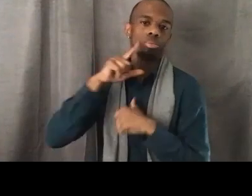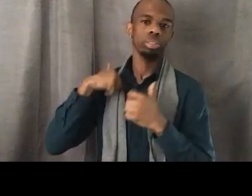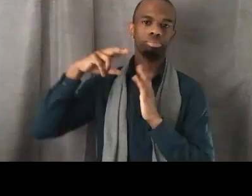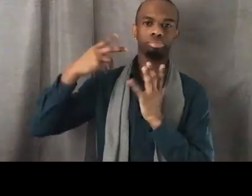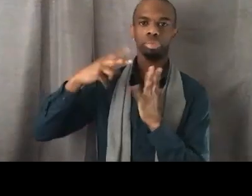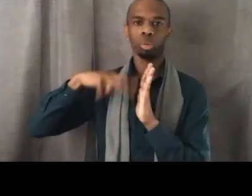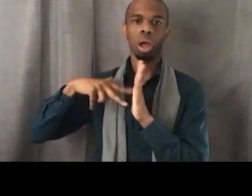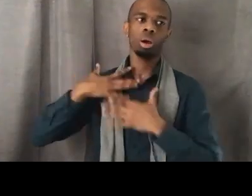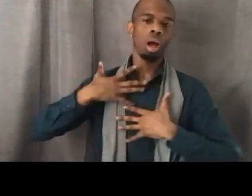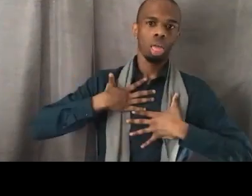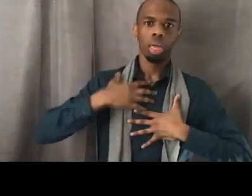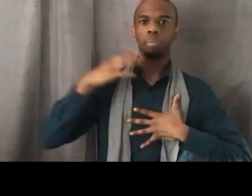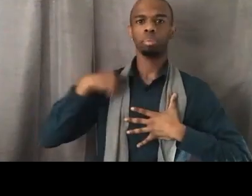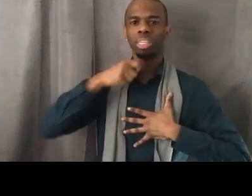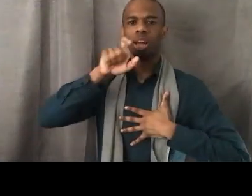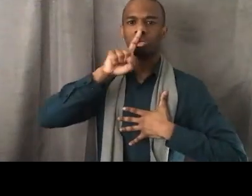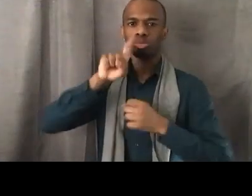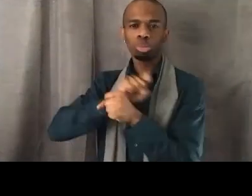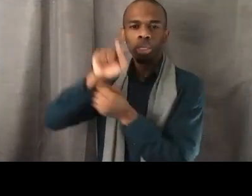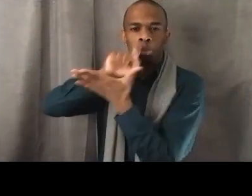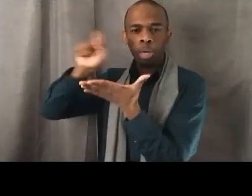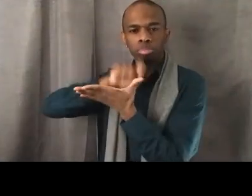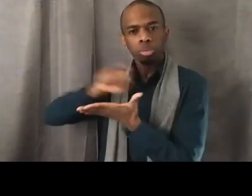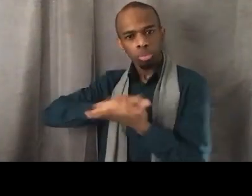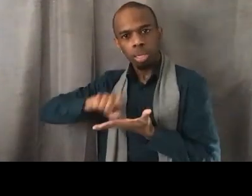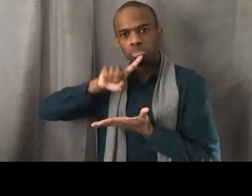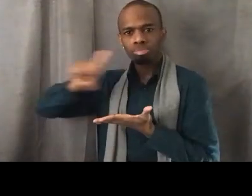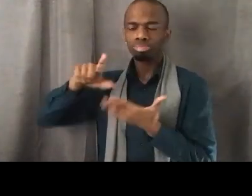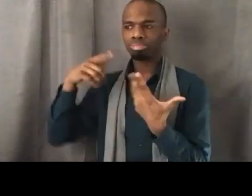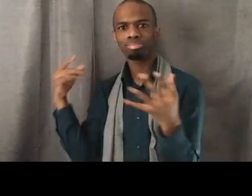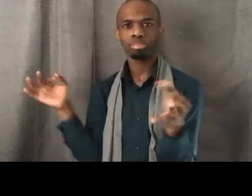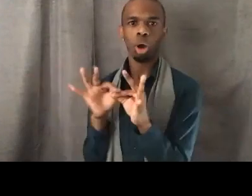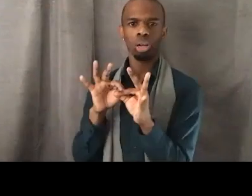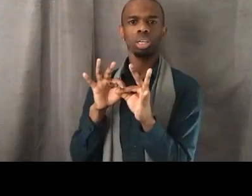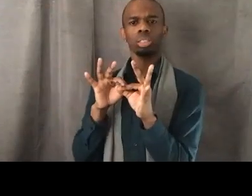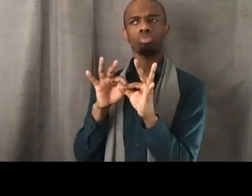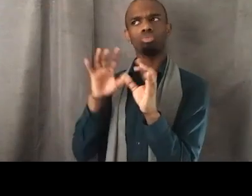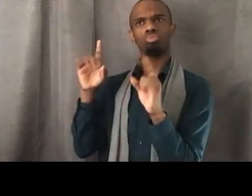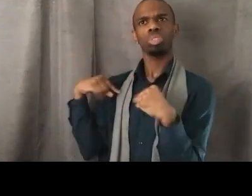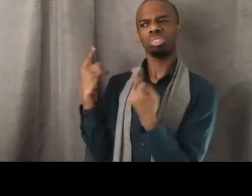of popular media pieces since that article on ethnic studies and I worked with Tyler